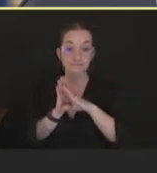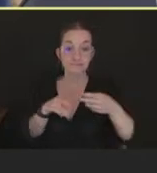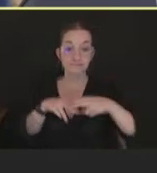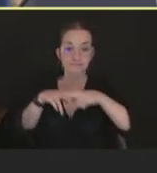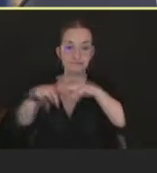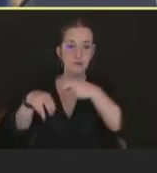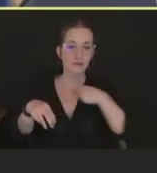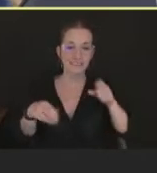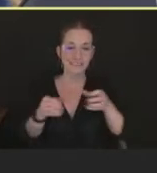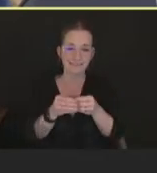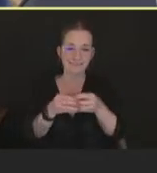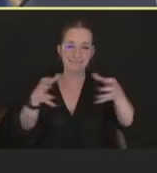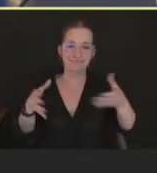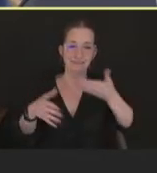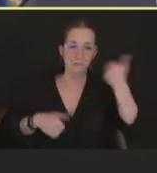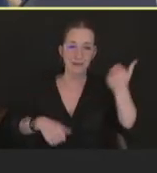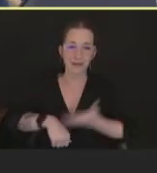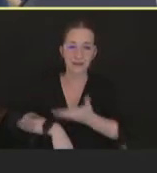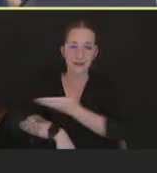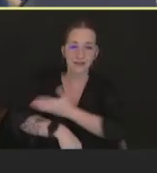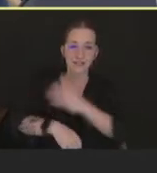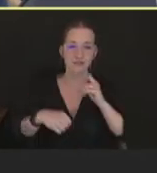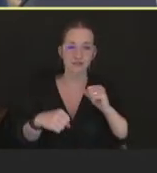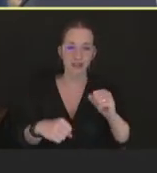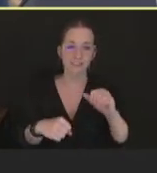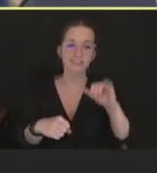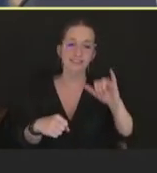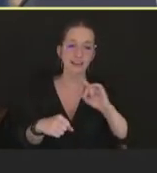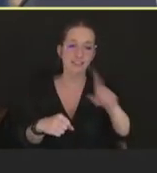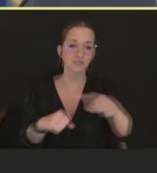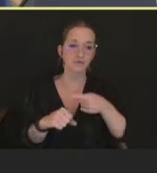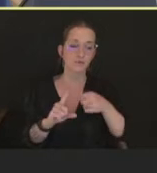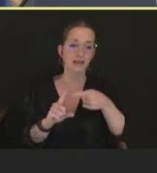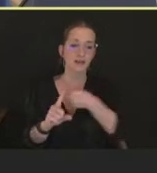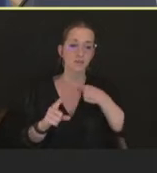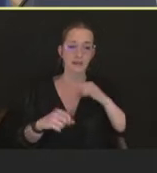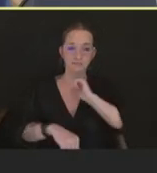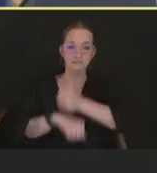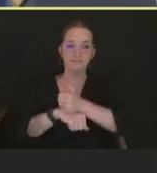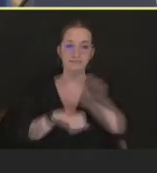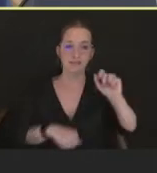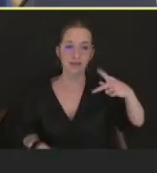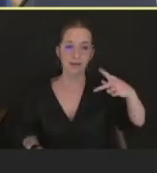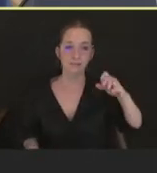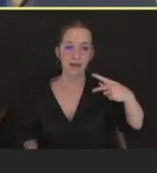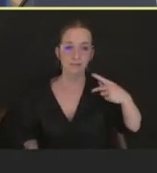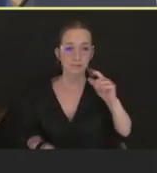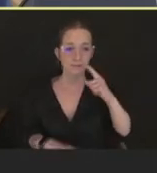and that's where PEP plus plus was introduced. And then, finally, on the most right hand part,